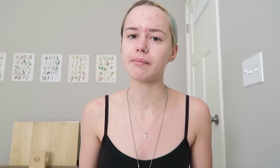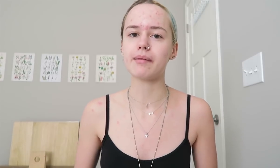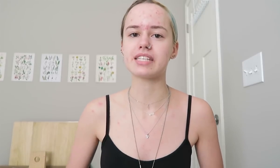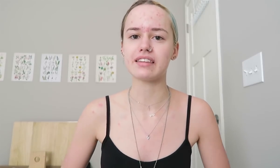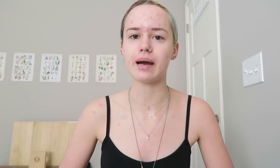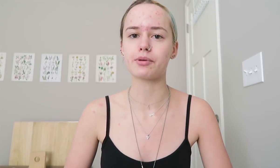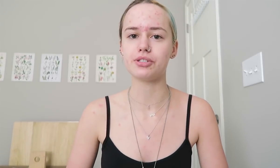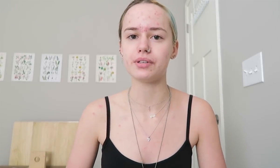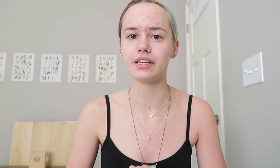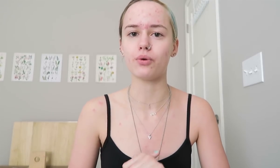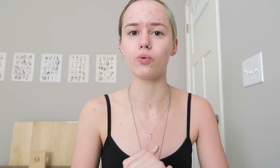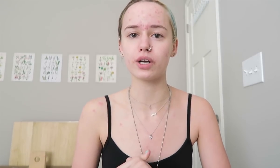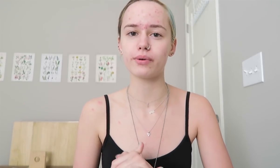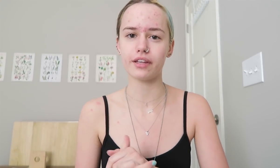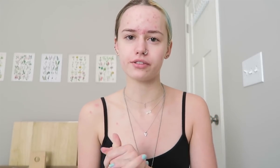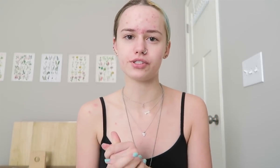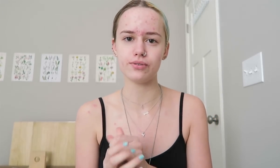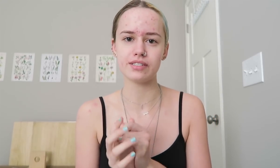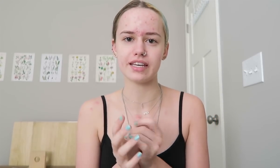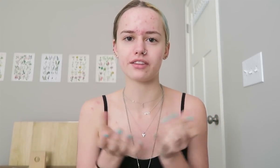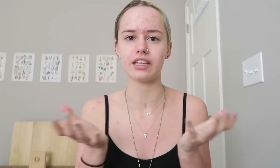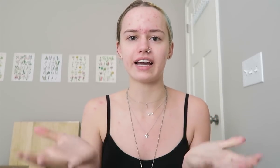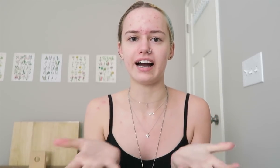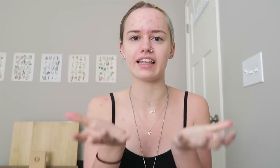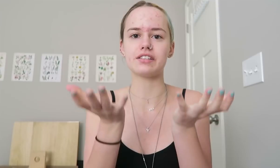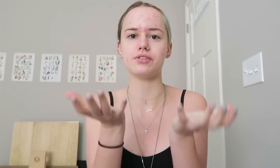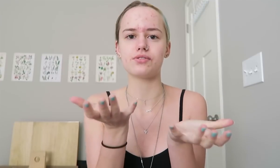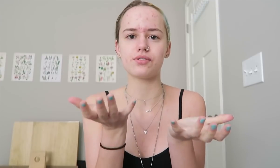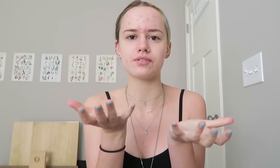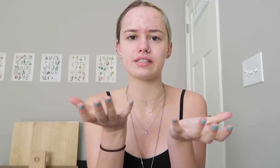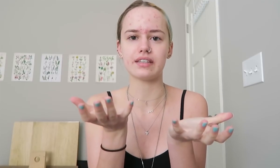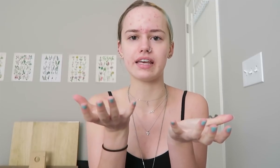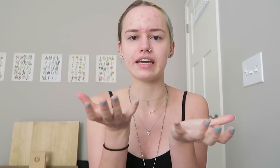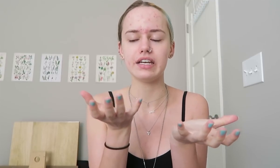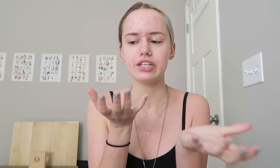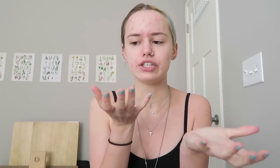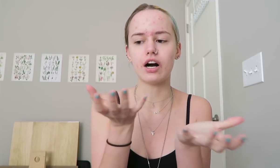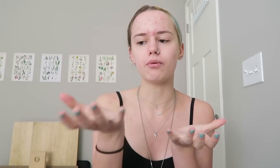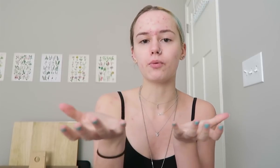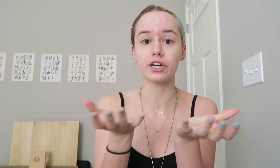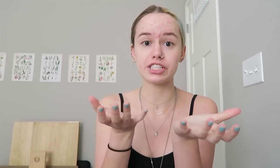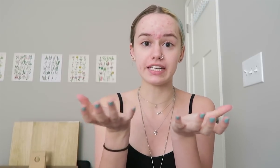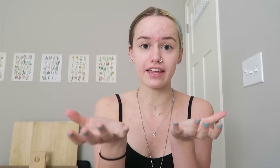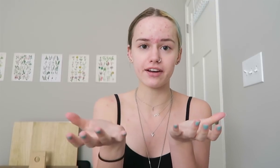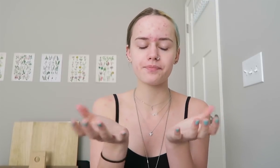get the opportunity to work with other students. Like they'll like, highlight two students and like, y'all will work together.